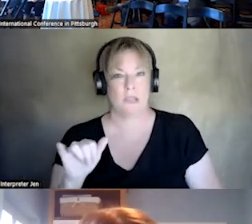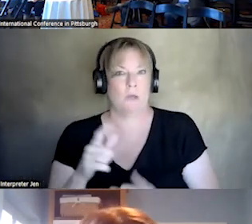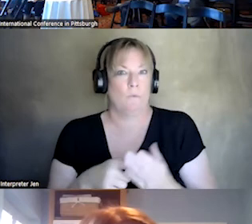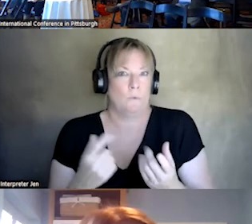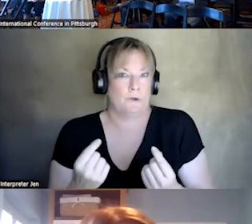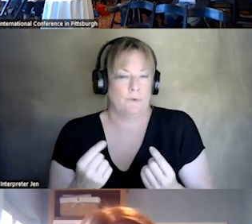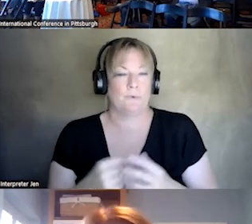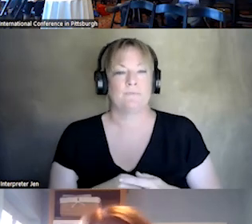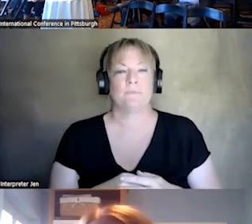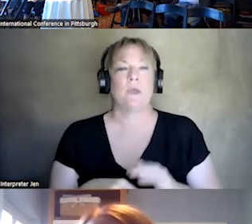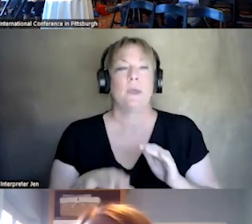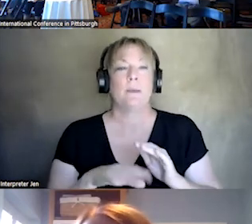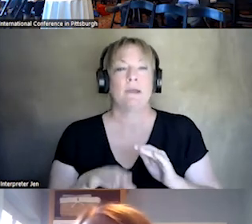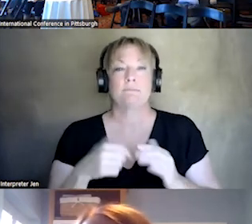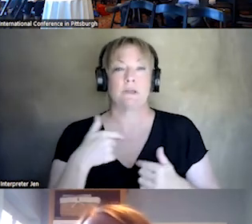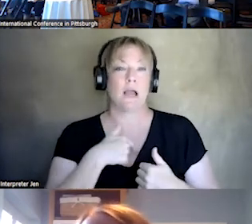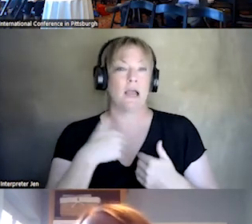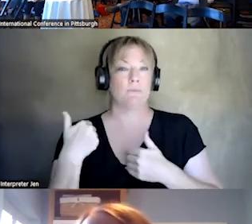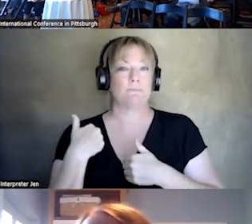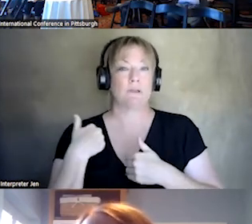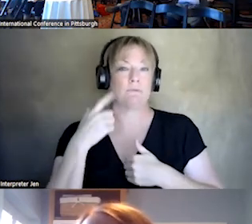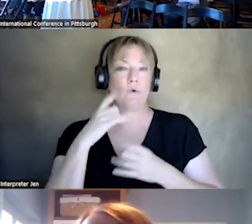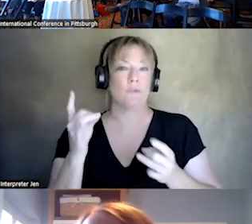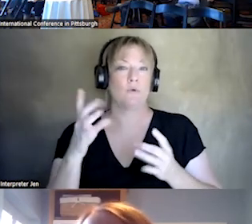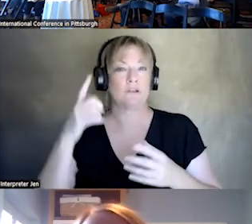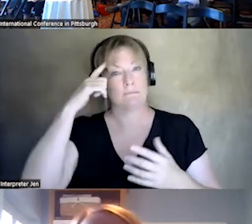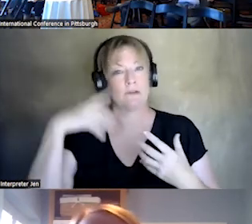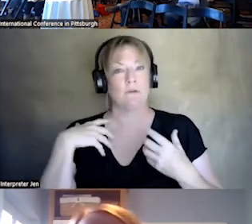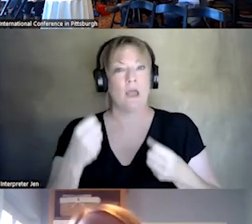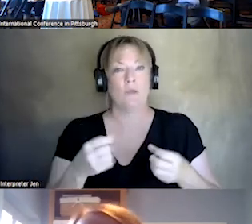SO, ESSENTIALLY I'M RESPONSIBLE FOR THE CRISIS MENTAL HEALTH PATHWAY WITHIN, CAMBRIDGE,